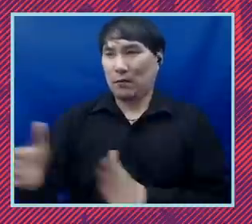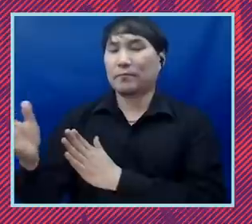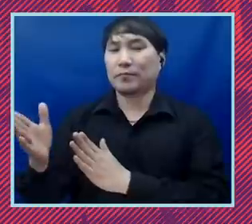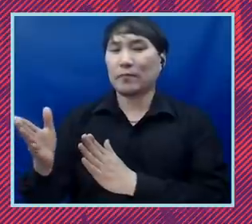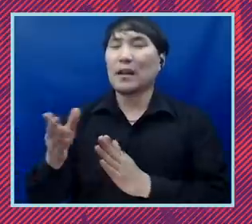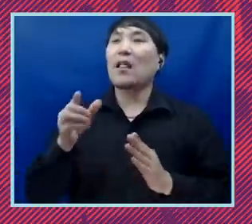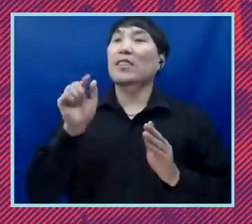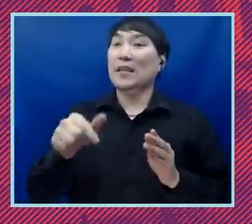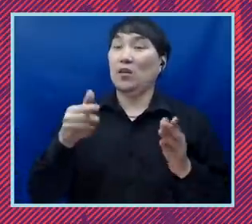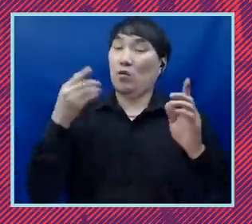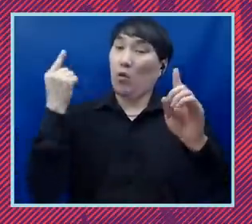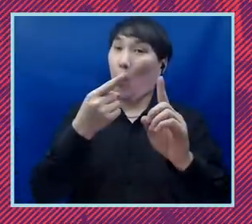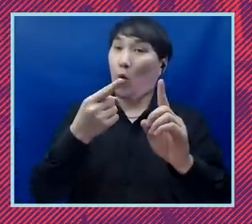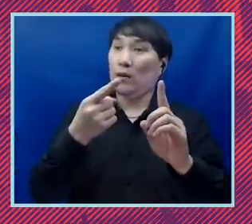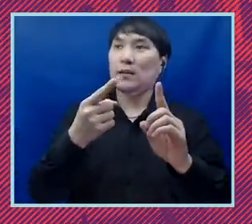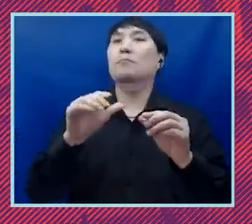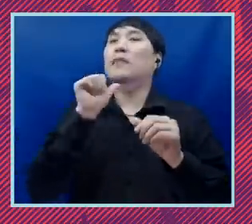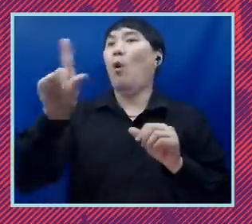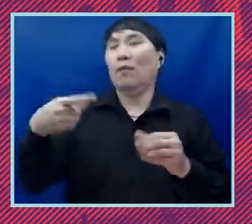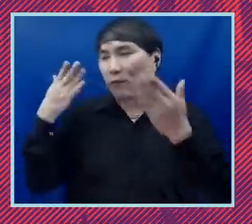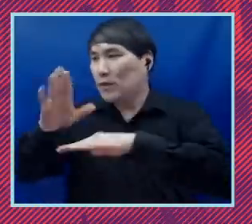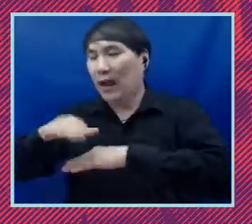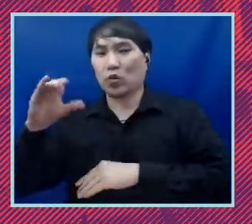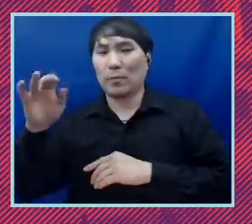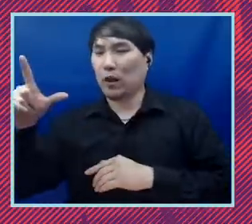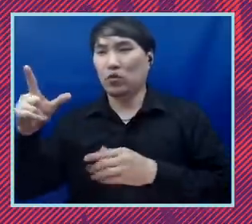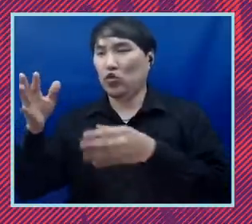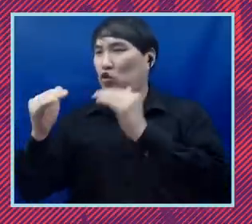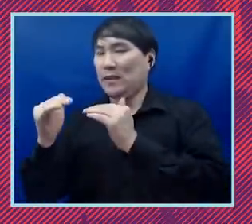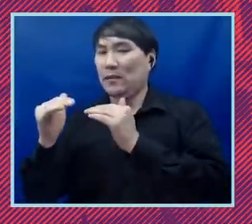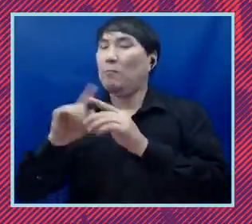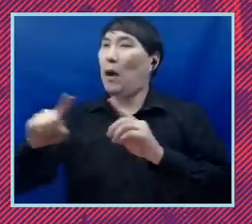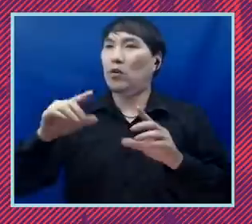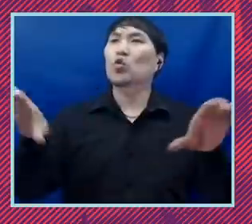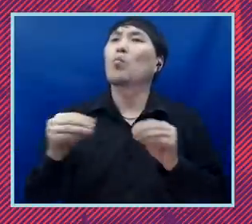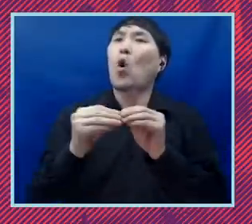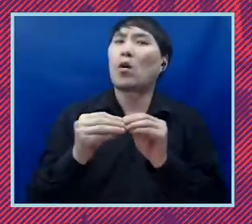us farther and is looking to take on issues that the aclu hasn't historically taken on like rakeem